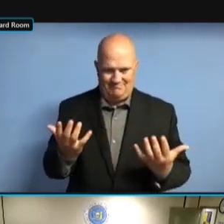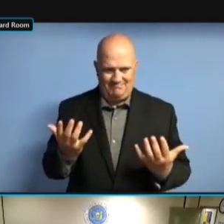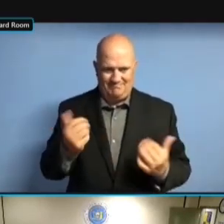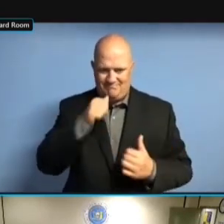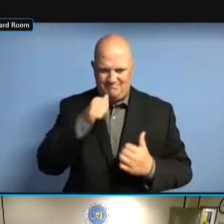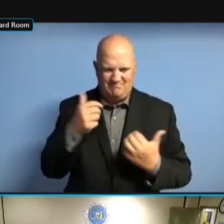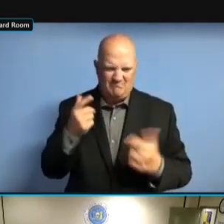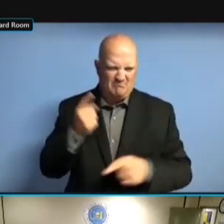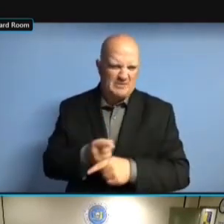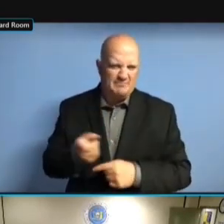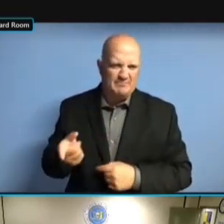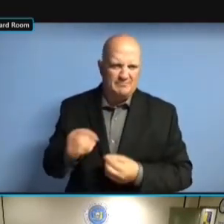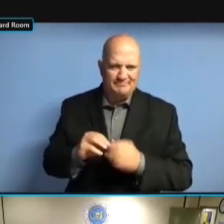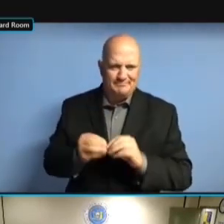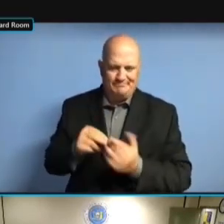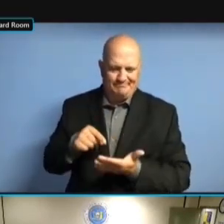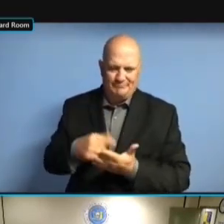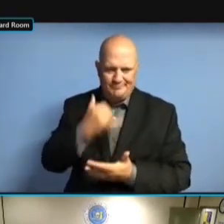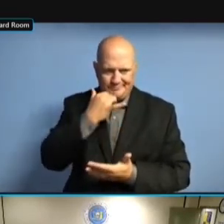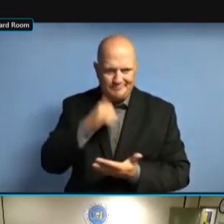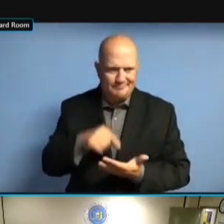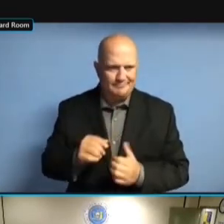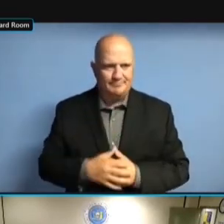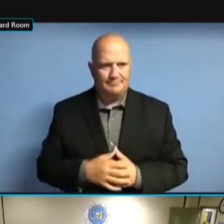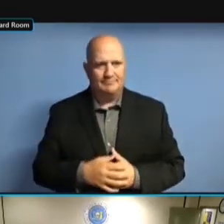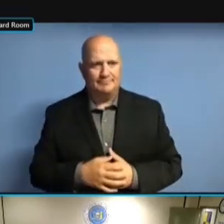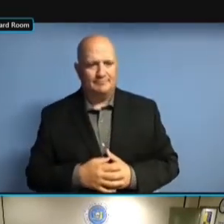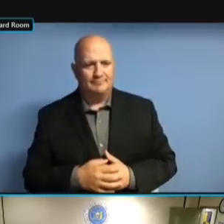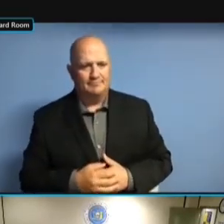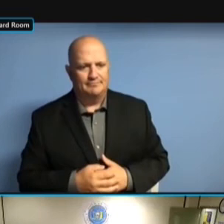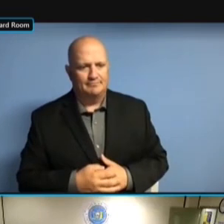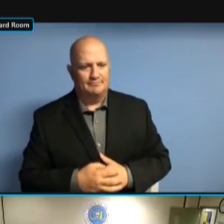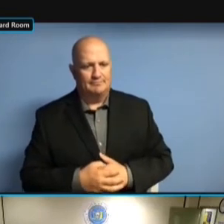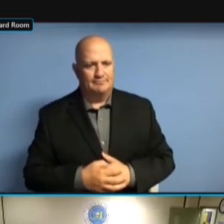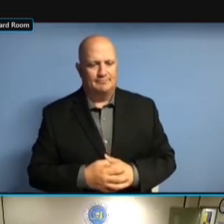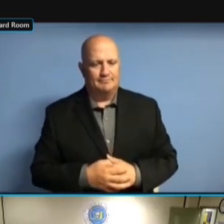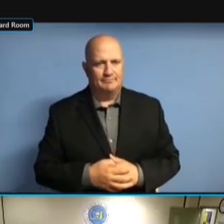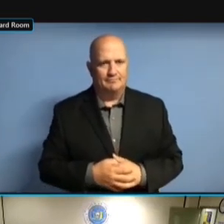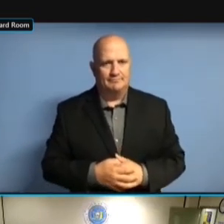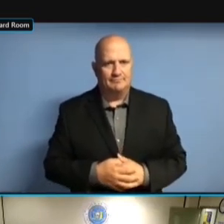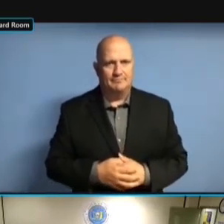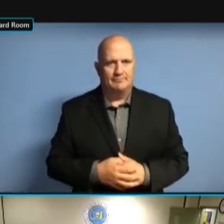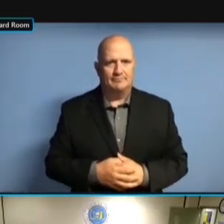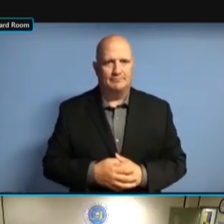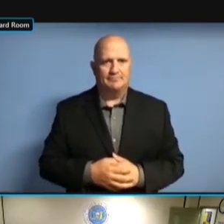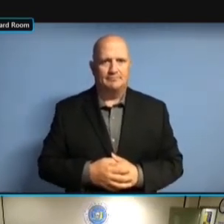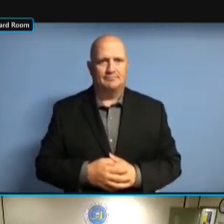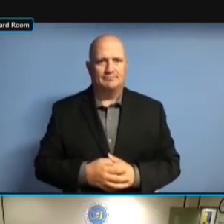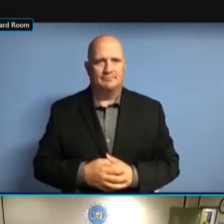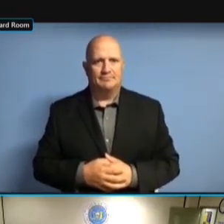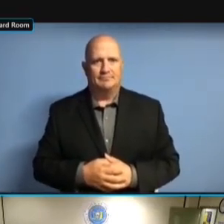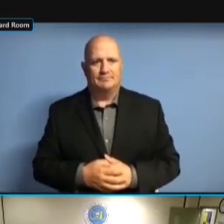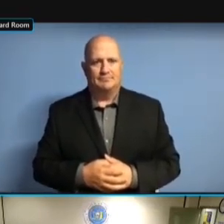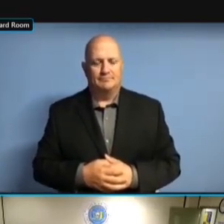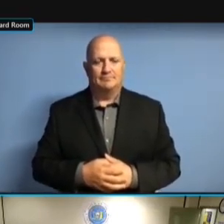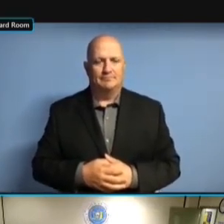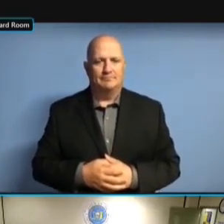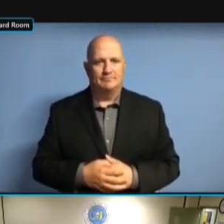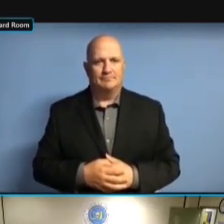SINCE LAST MONTH, JULY, YES, MORE MONEY HAS COME SINCE LAST MONTH, JULY, YES, MORE MONEY HAS COME IN, SINCE LAST MONTH, JULY, YES, MORE MONEY HAS COME IN, THAT'S MORE MONEY HAS COME IN, THAT'S MORE MONEY HAS COME IN, THAT'S ONE MORE MONEY HAS COME IN, THAT'S ONE OF MORE MONEY HAS COME IN, THAT'S ONE OF THE MORE MONEY HAS COME IN, THAT'S ONE OF THE REASONS. ONE OF THE REASONS. ONE OF THE REASONS. >> ONE OF THE REASONS. >> I'M ONE OF THE REASONS. >> I'M SURPRISED ONE OF THE REASONS. >> I'M SURPRISED ON ONE OF THE REASONS. >> I'M SURPRISED ON THIS ONE OF THE REASONS. >> I'M SURPRISED ON THIS ONE I'M SURPRISED ON THIS ONE I'M SURPRISED ON THIS ONE BECAUSE I'M SURPRISED ON THIS ONE BECAUSE I I'M SURPRISED ON THIS ONE BECAUSE I THINK I'M SURPRISED ON THIS ONE BECAUSE I THINK JOHN BECAUSE I THINK JOHN BECAUSE I THINK JOHN [ BECAUSE I THINK JOHN [ INAUDIBLE BECAUSE I THINK JOHN BECAUSE I THINK JOHN HAS BECAUSE I THINK JOHN HAS BEEN BECAUSE I THINK JOHN HAS BEEN DEAD BECAUSE I THINK JOHN HAS BEEN DEAD FOR HAS BEEN DEAD FOR HAS BEEN DEAD FOR A HAS BEEN DEAD FOR A LONG HAS BEEN DEAD FOR A LONG TIME. A LONG TIME. A LONG TIME. >> A LONG TIME. >> YES. YES.